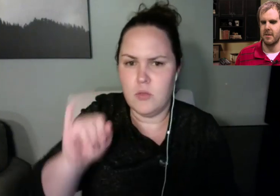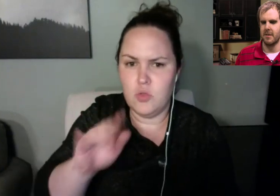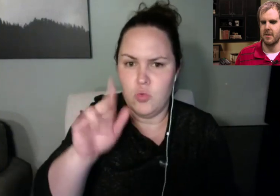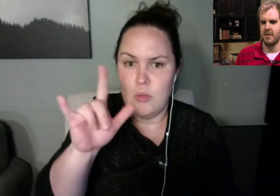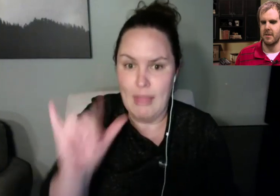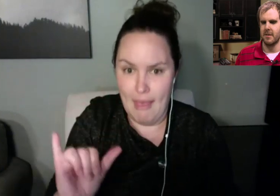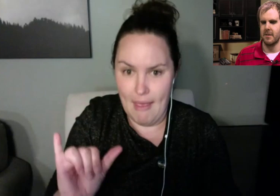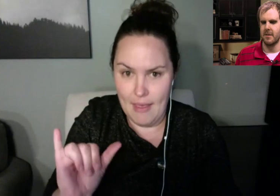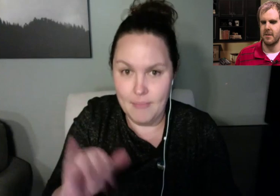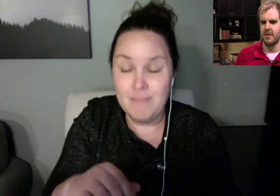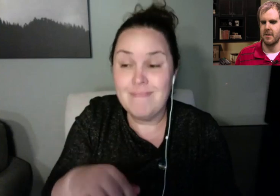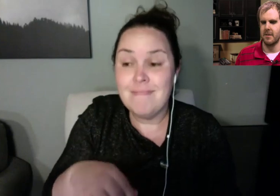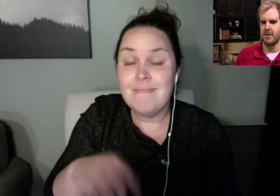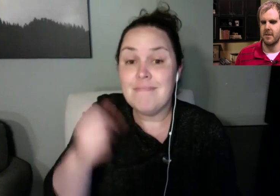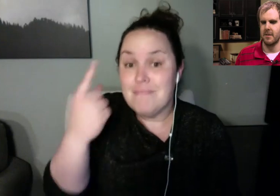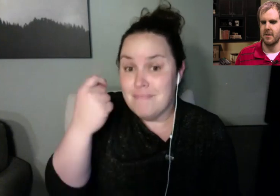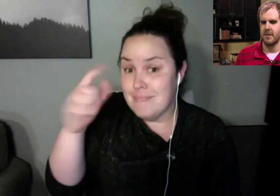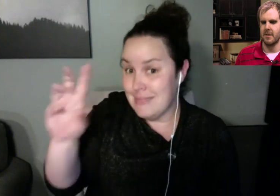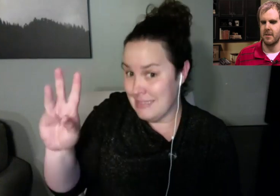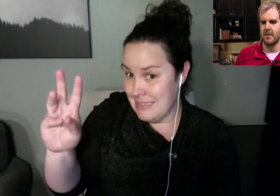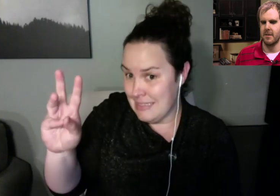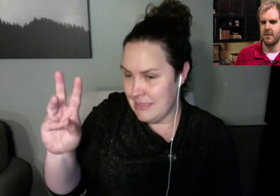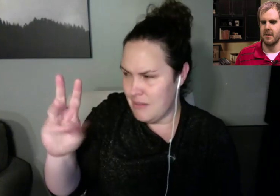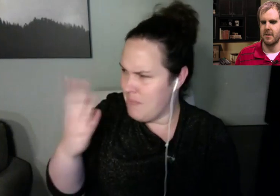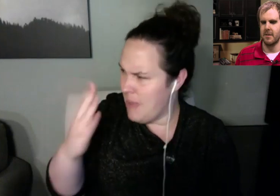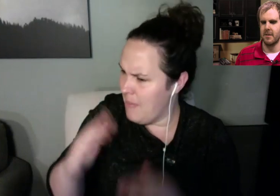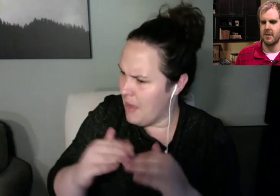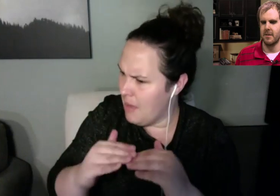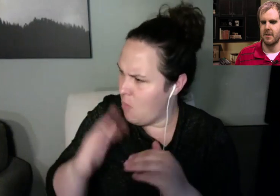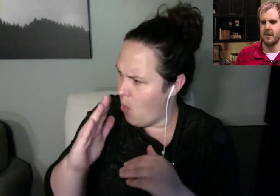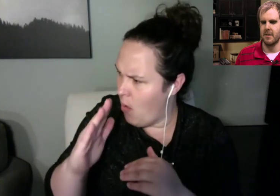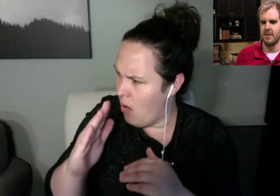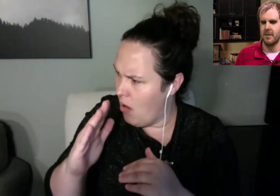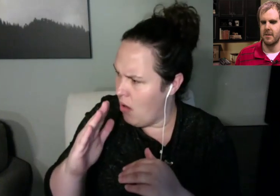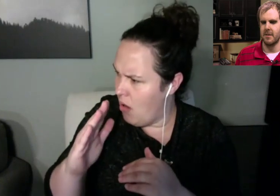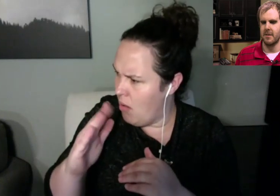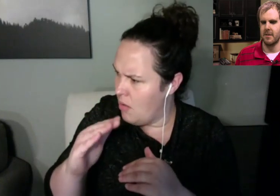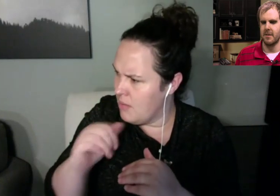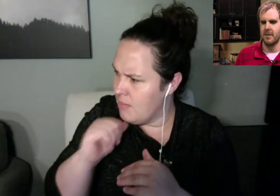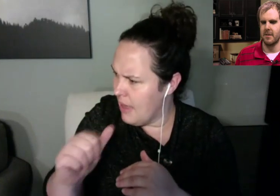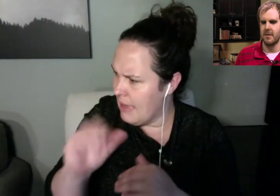And they have actually there may be more than that that are going through this whole process,